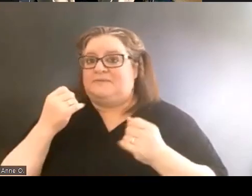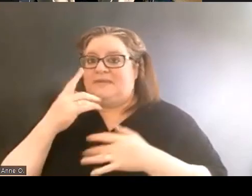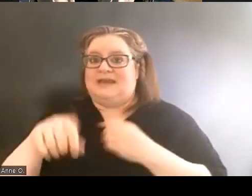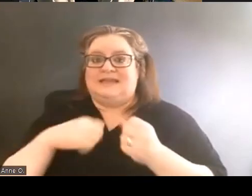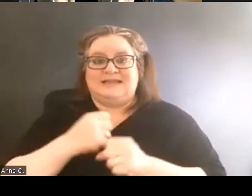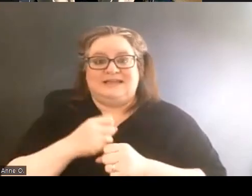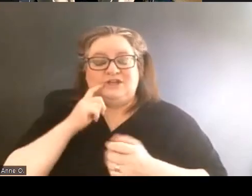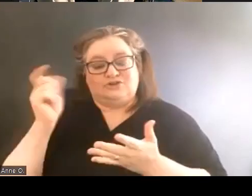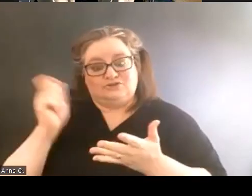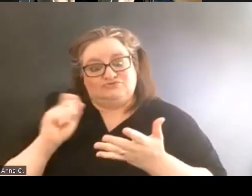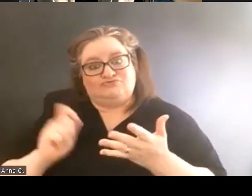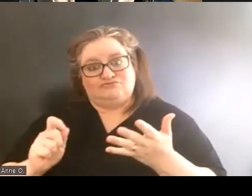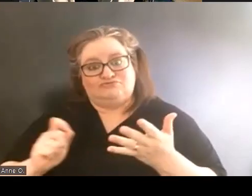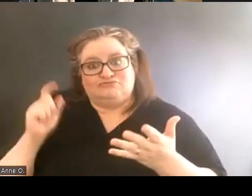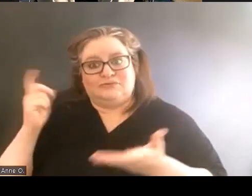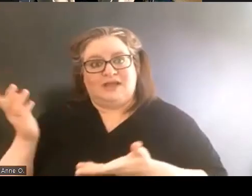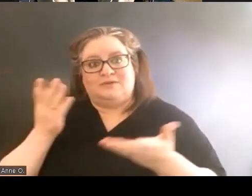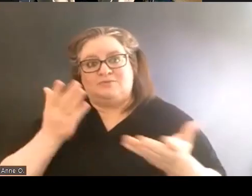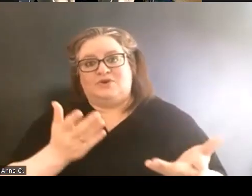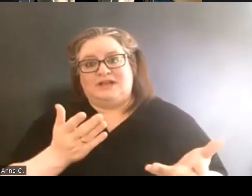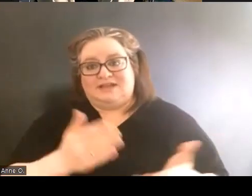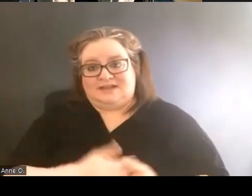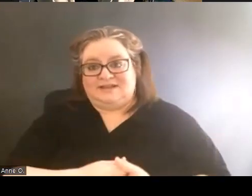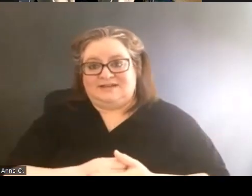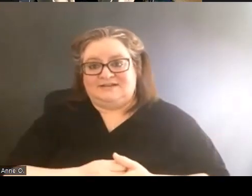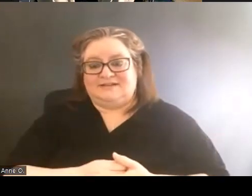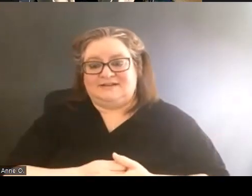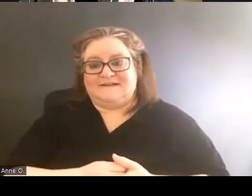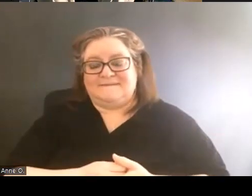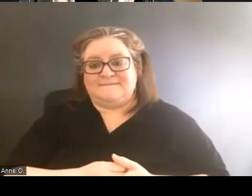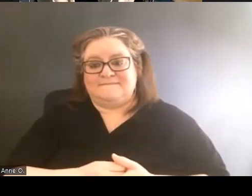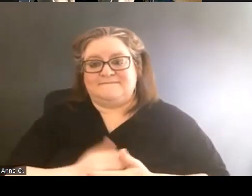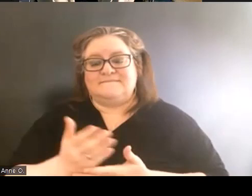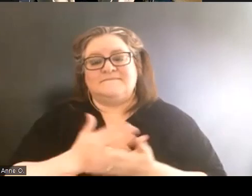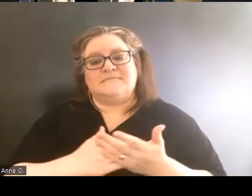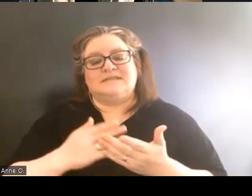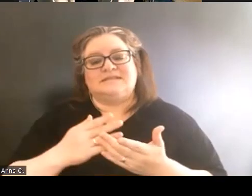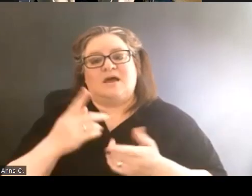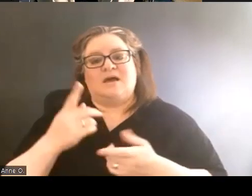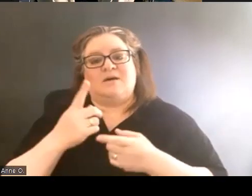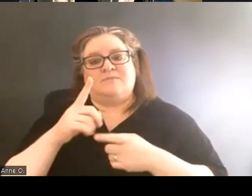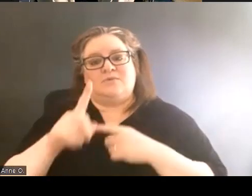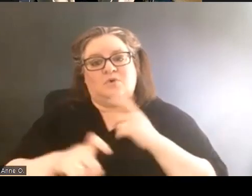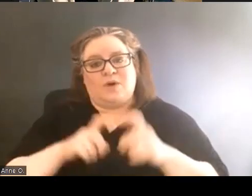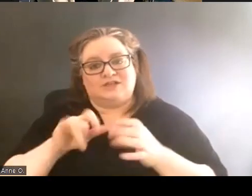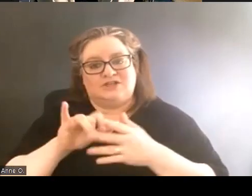and bringing to fruition. Some of the questions that came up at the time